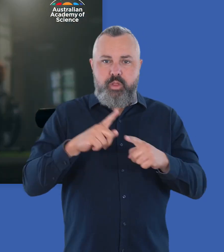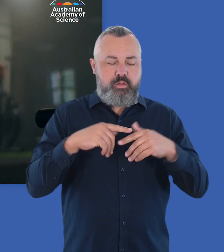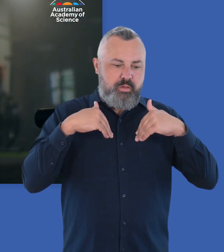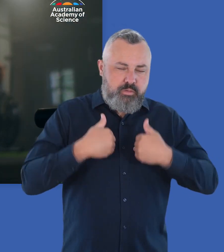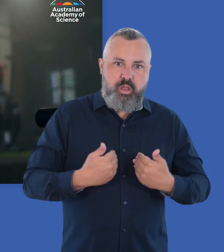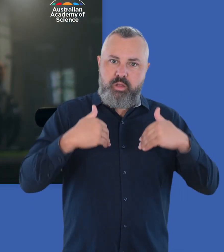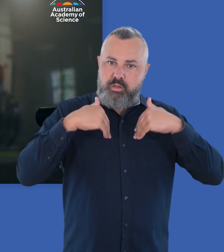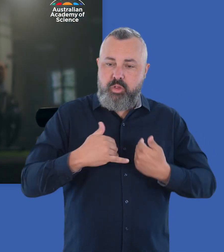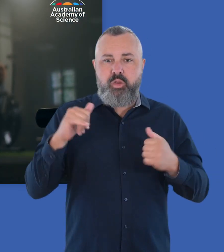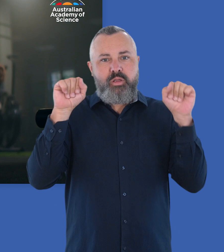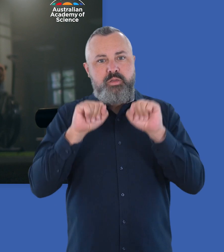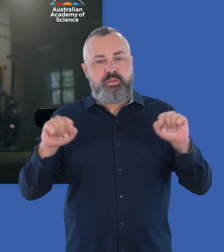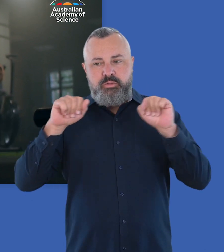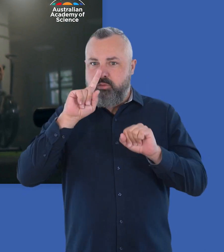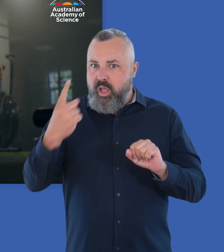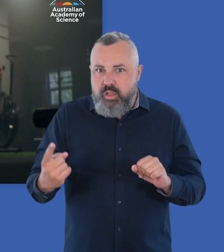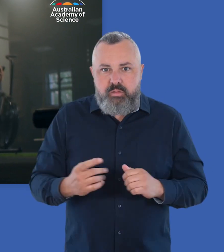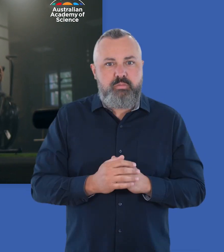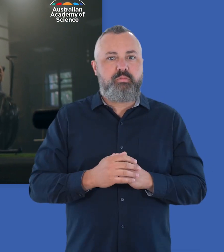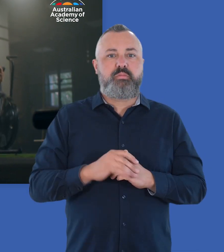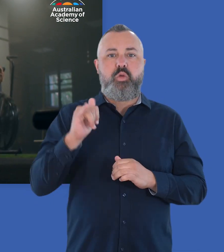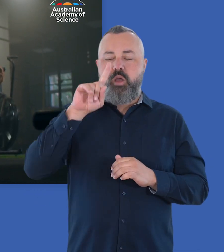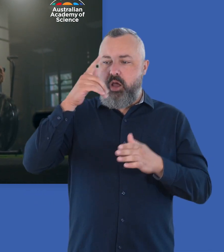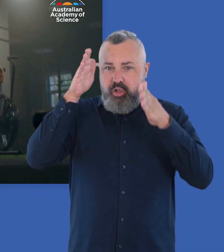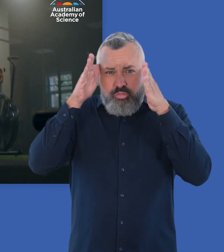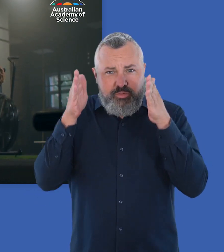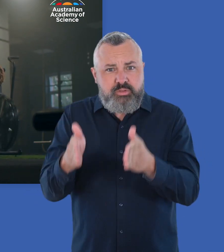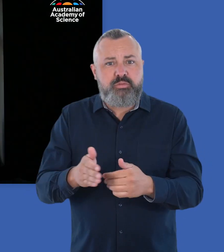they're struggling with fatigue, with exercise intolerance,